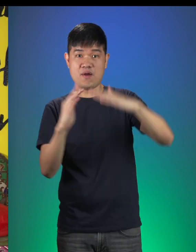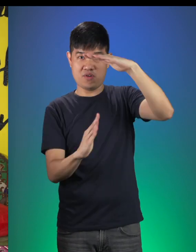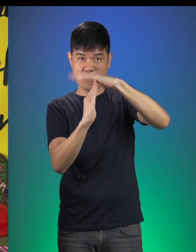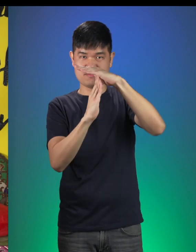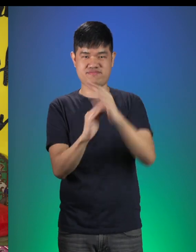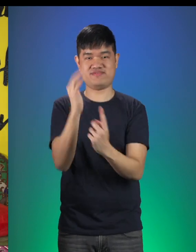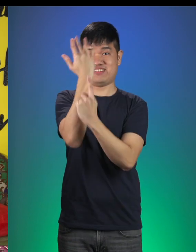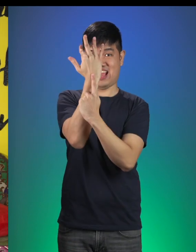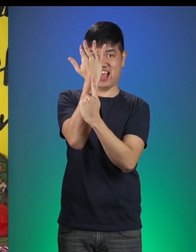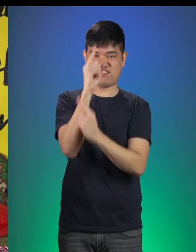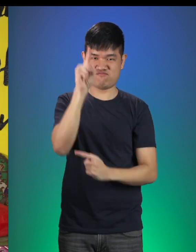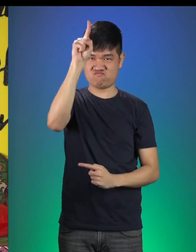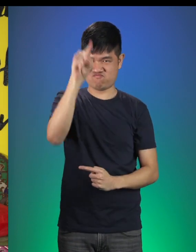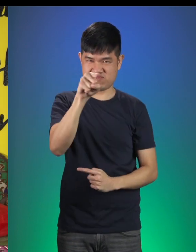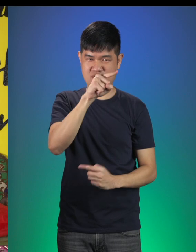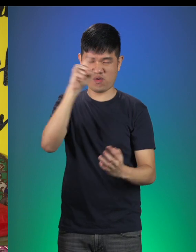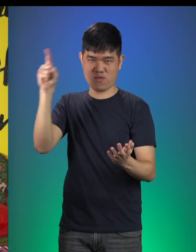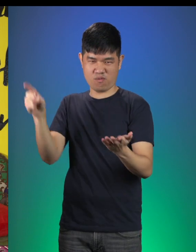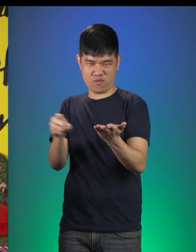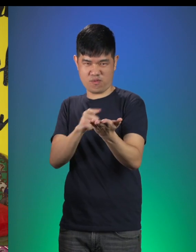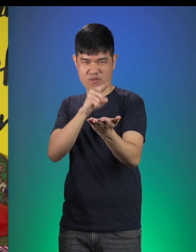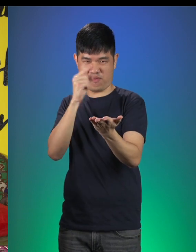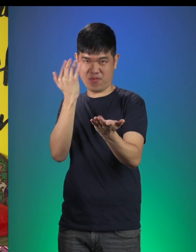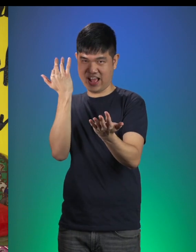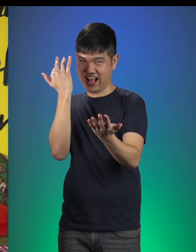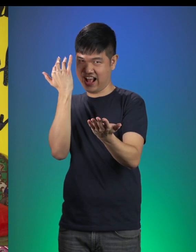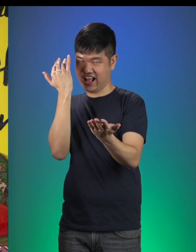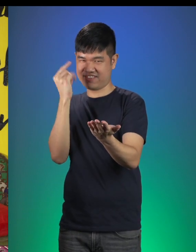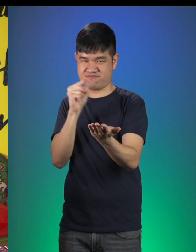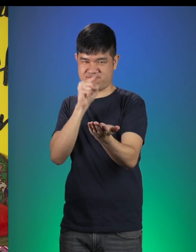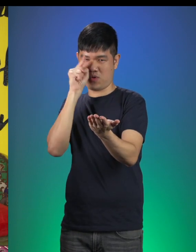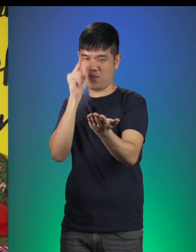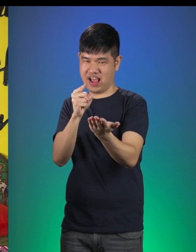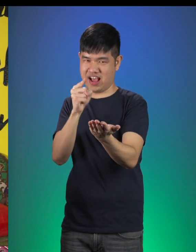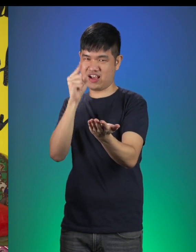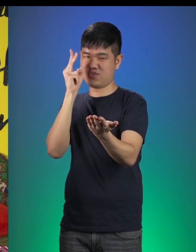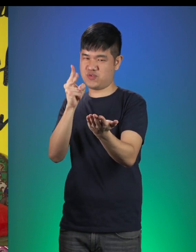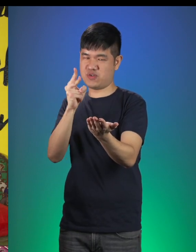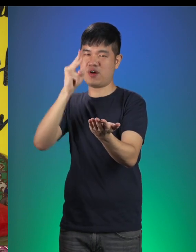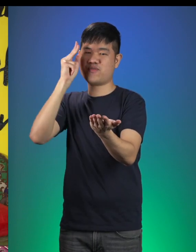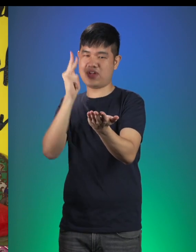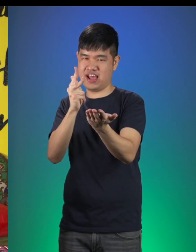The candle… Now wait for it… One, Two, Three!